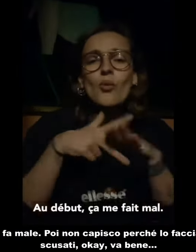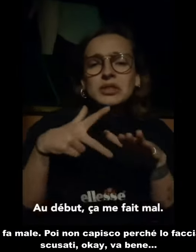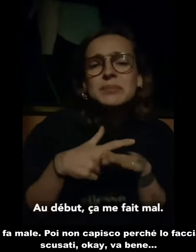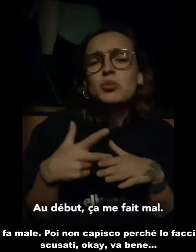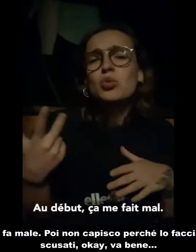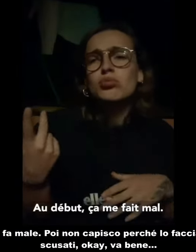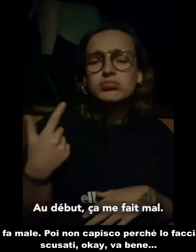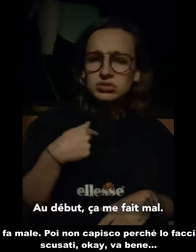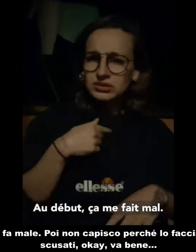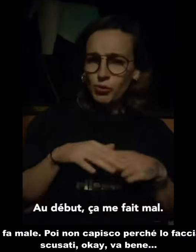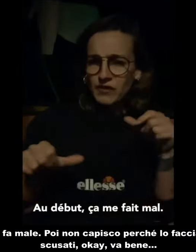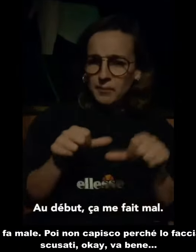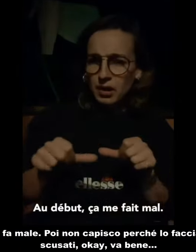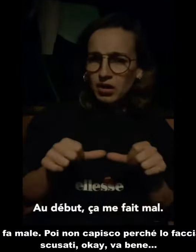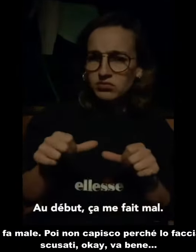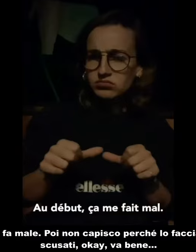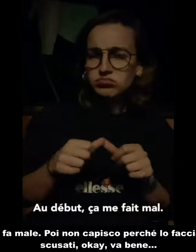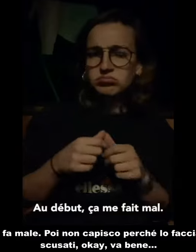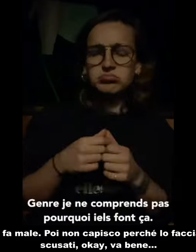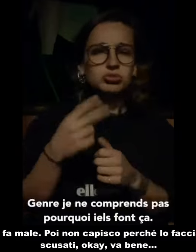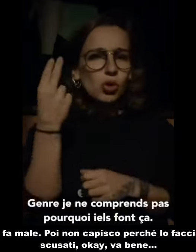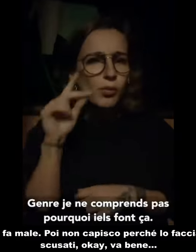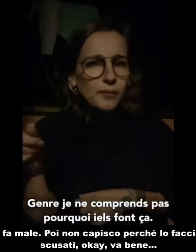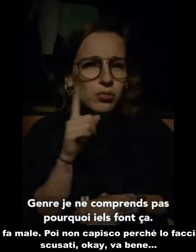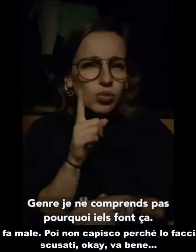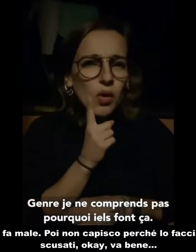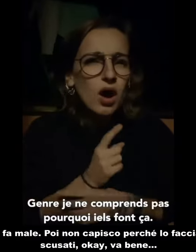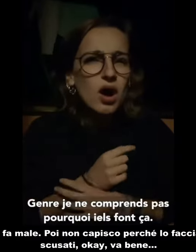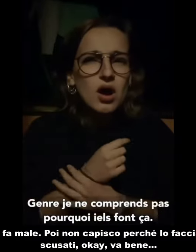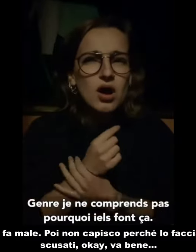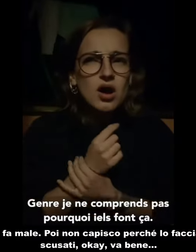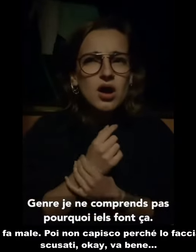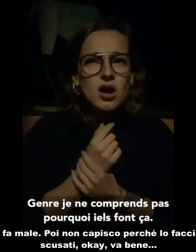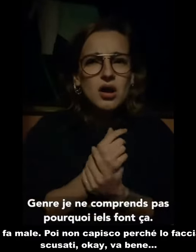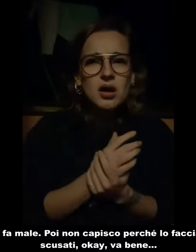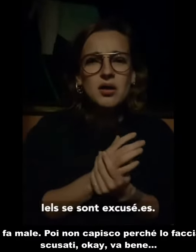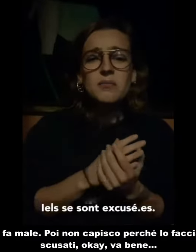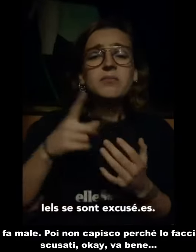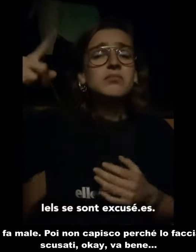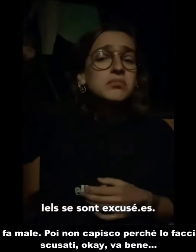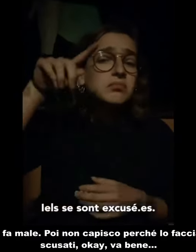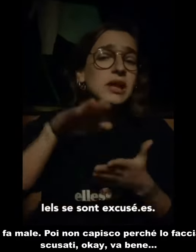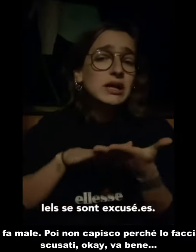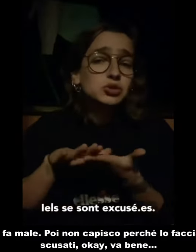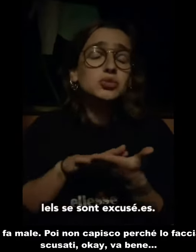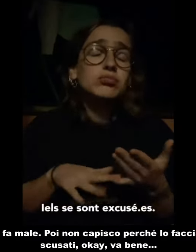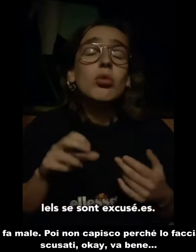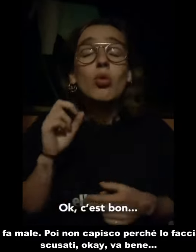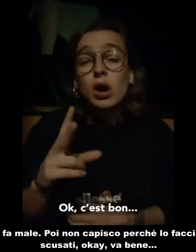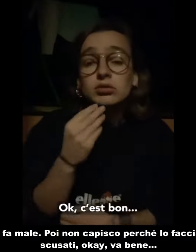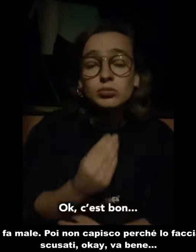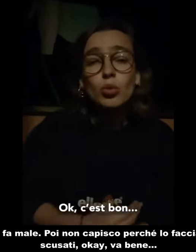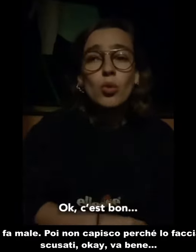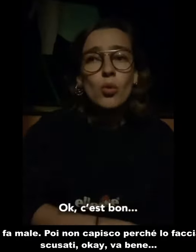First thing first, It hurts. I don't understand why They do that. They apologized, okay fine...